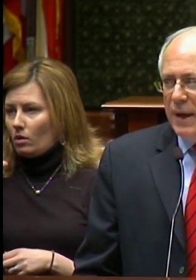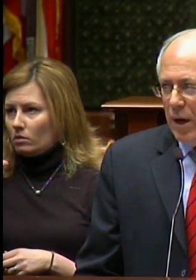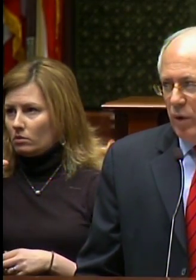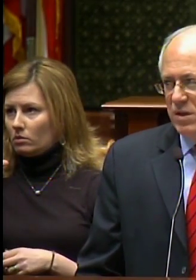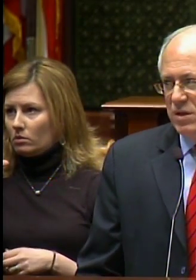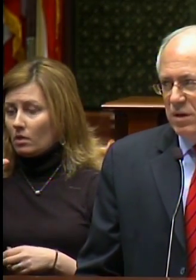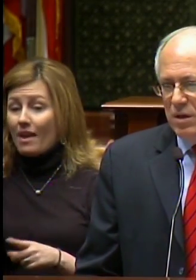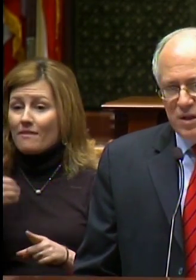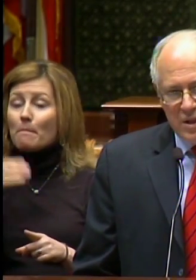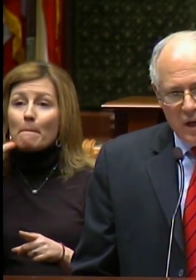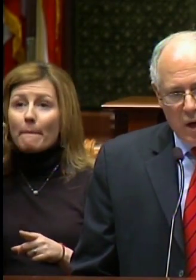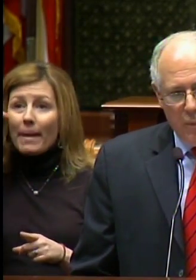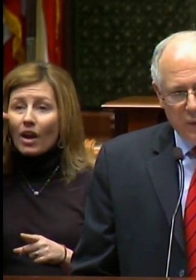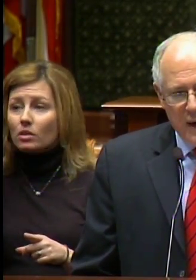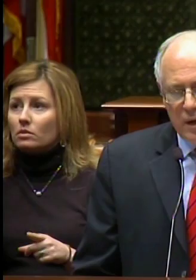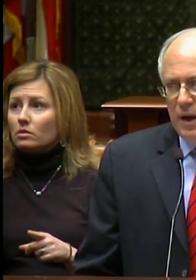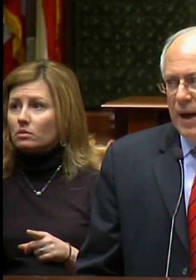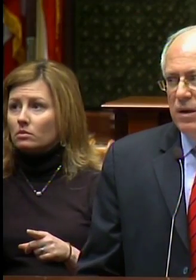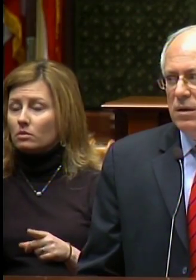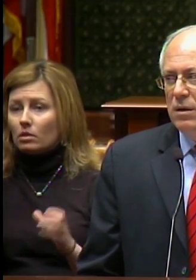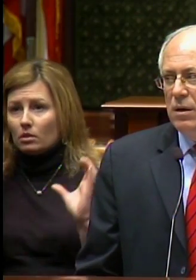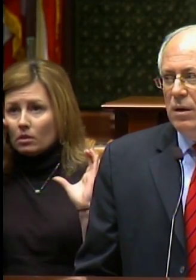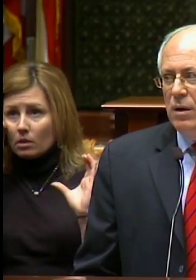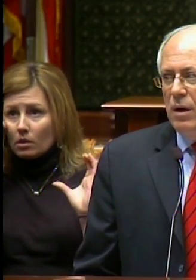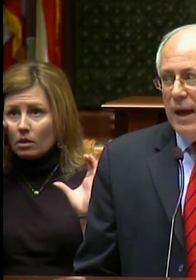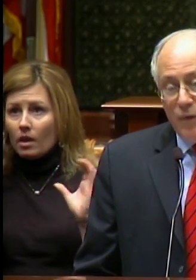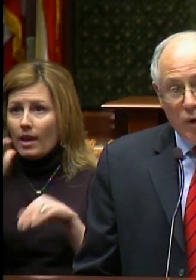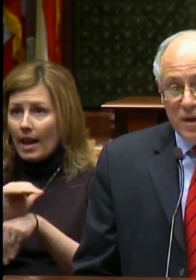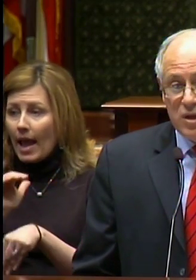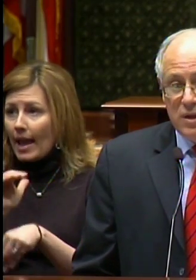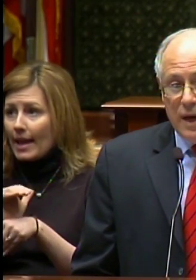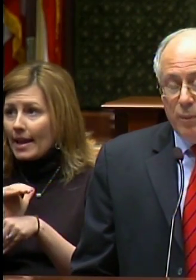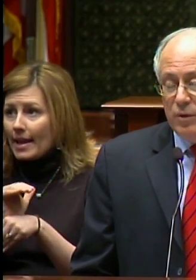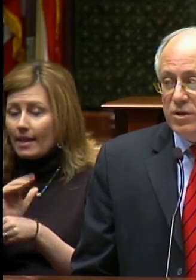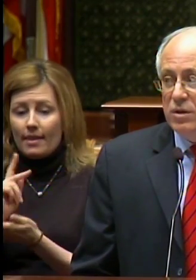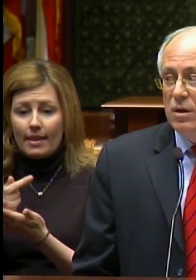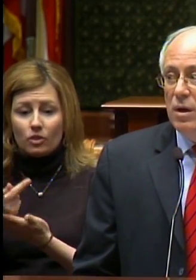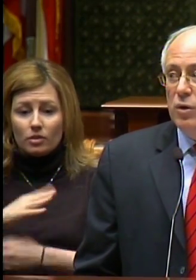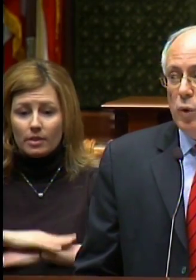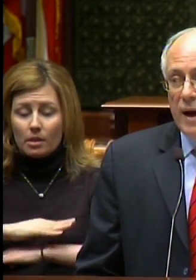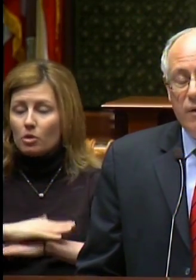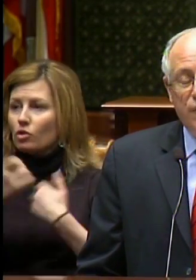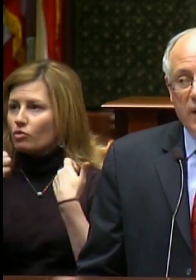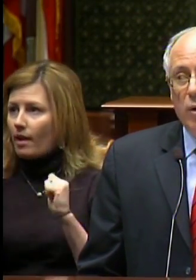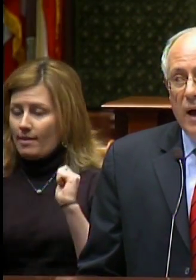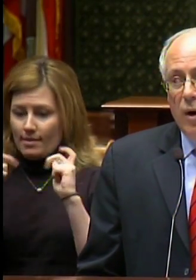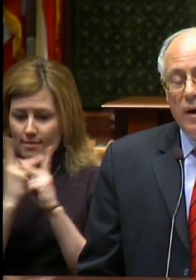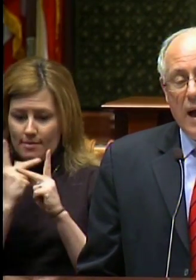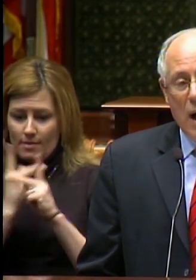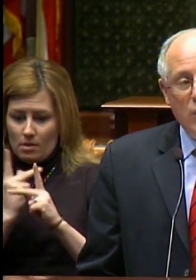parents sitting up late at night, at their kitchen tables, trying to figure out how to